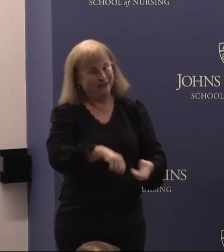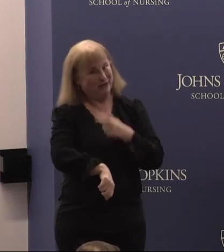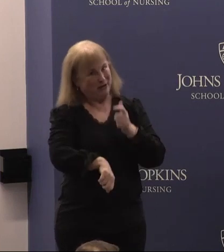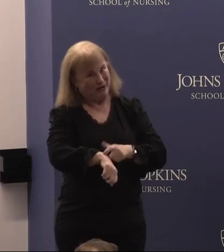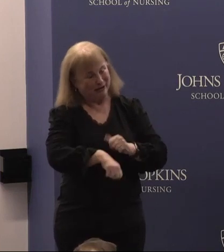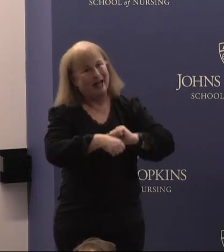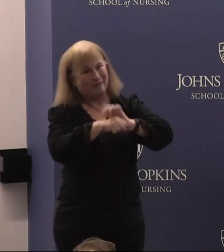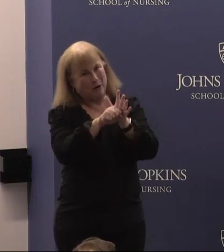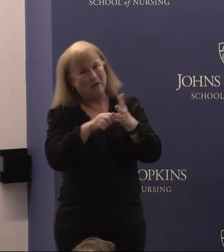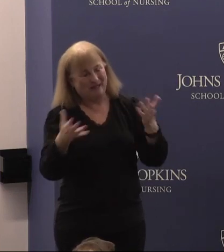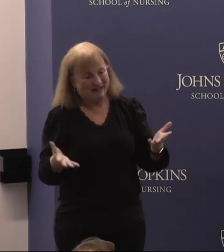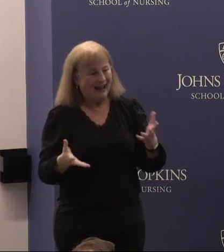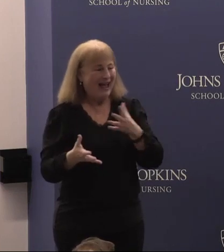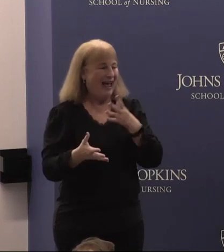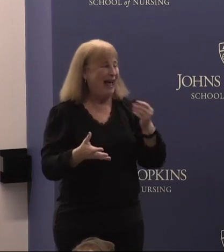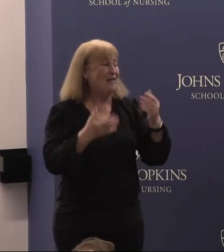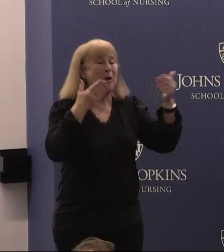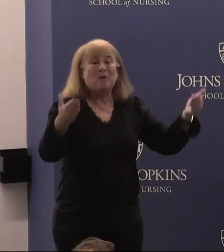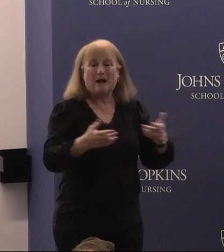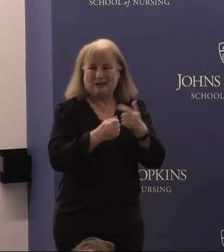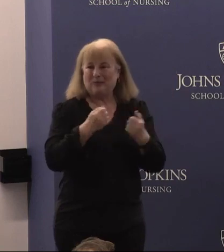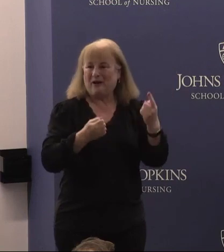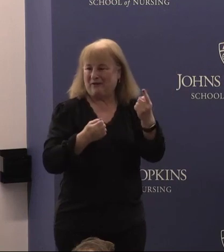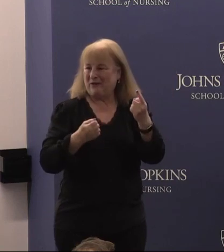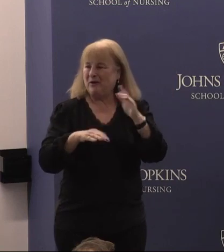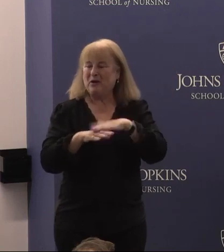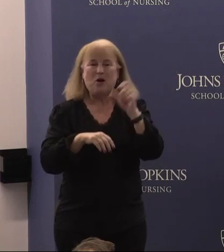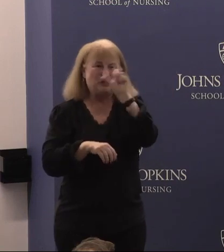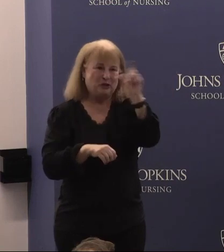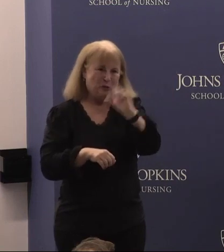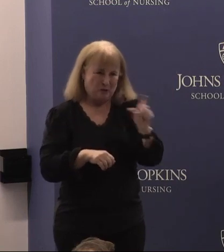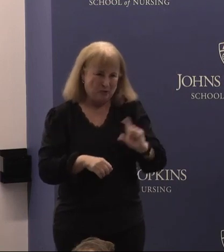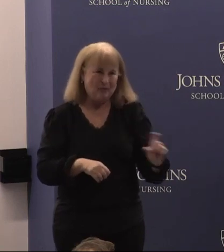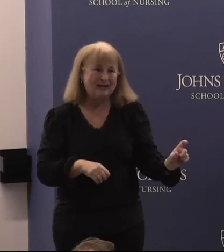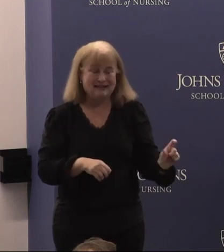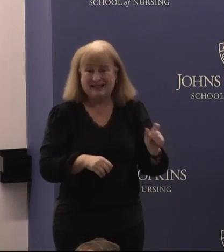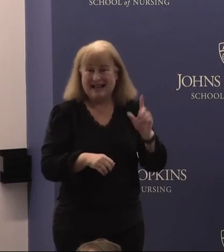COVID. And thank you and welcome to everyone on Zoom. I'm, I'm assuming we or know that they